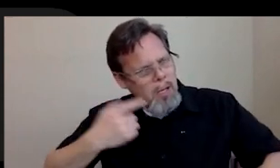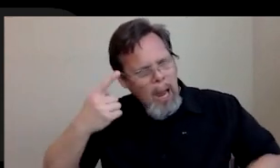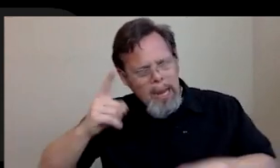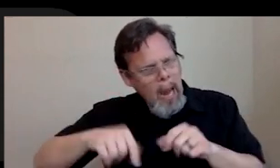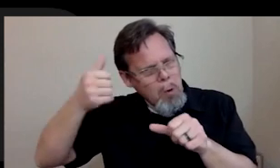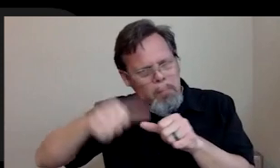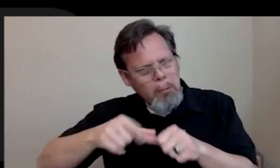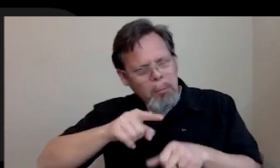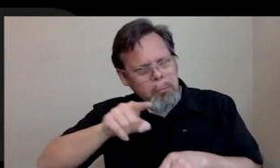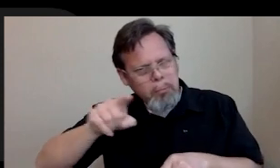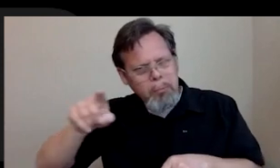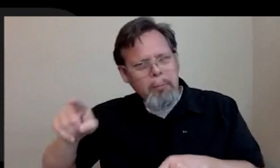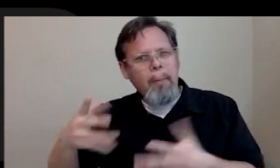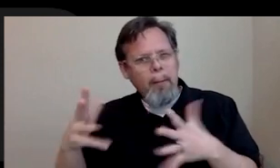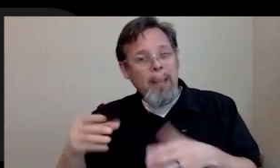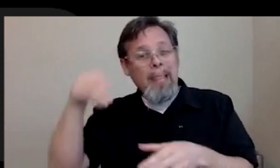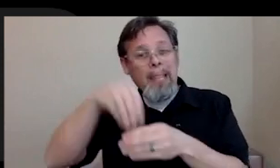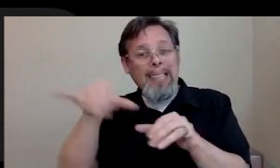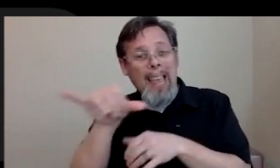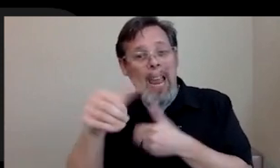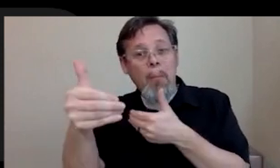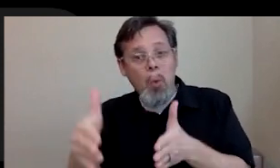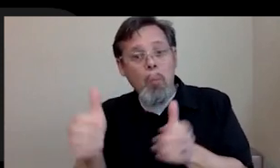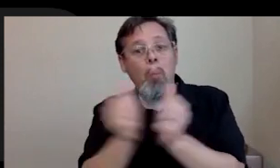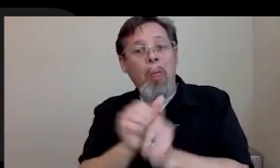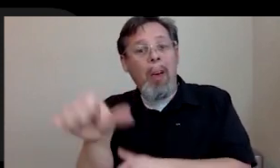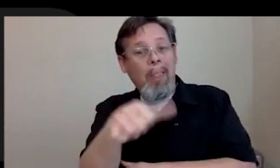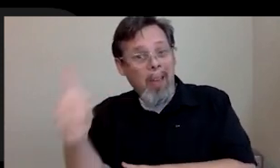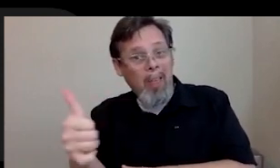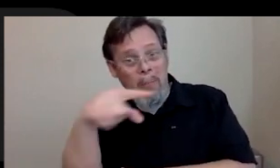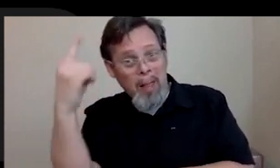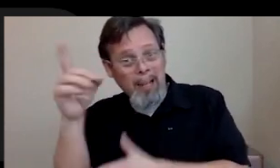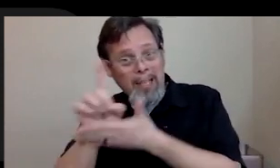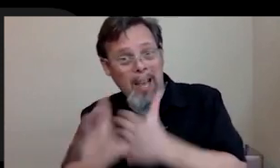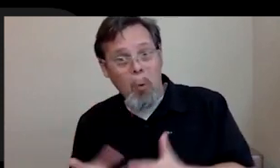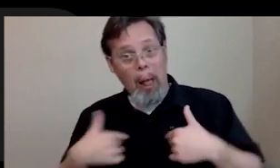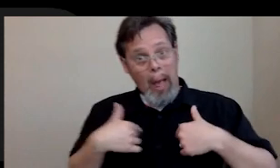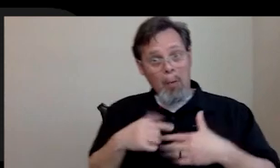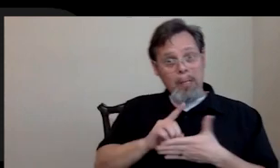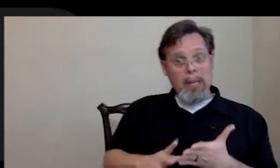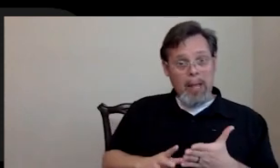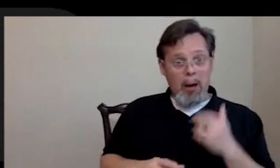been in the same room with another black designer while I was a designer. I kill Hoover out of city